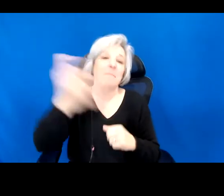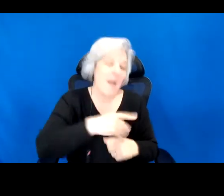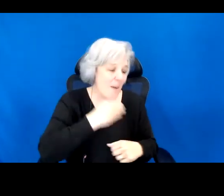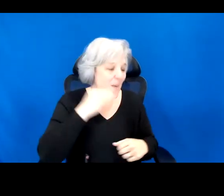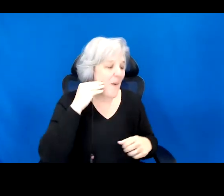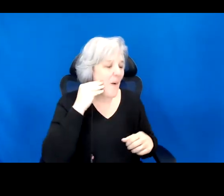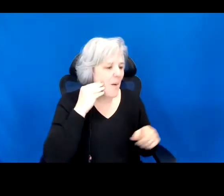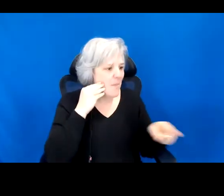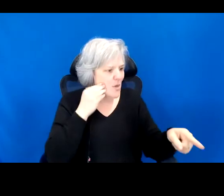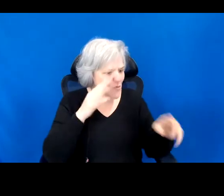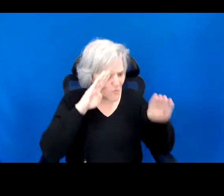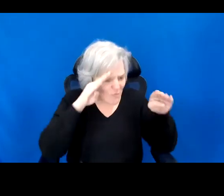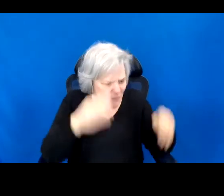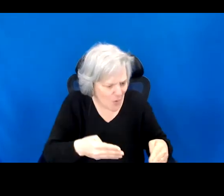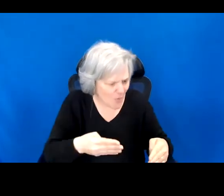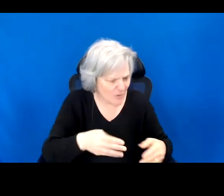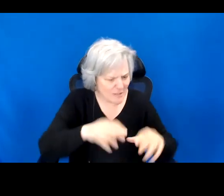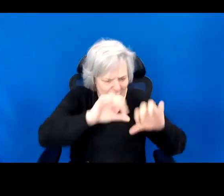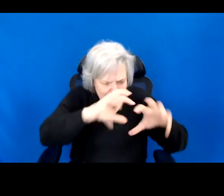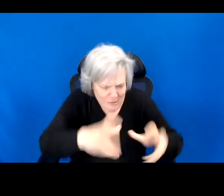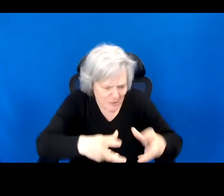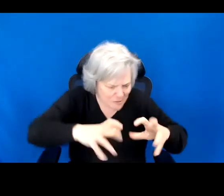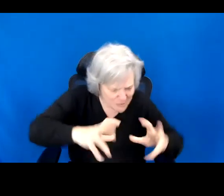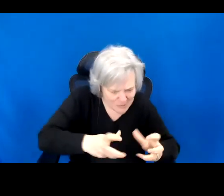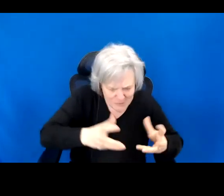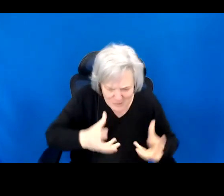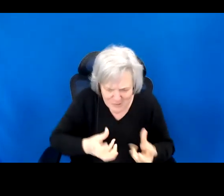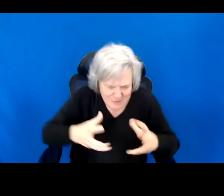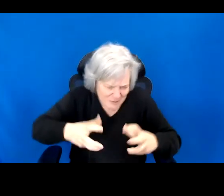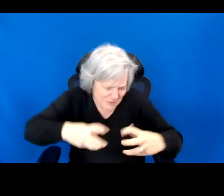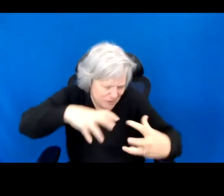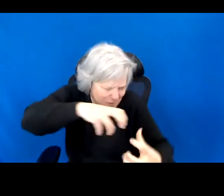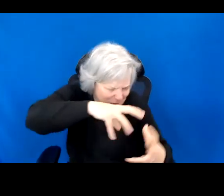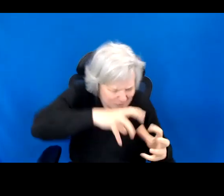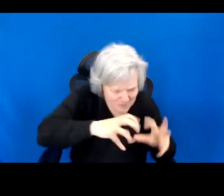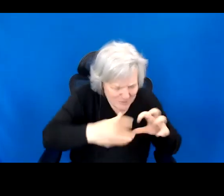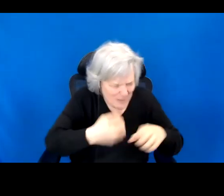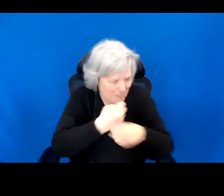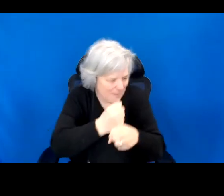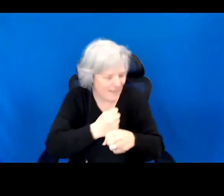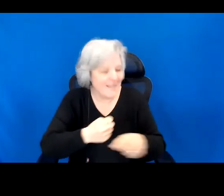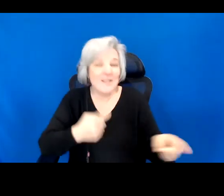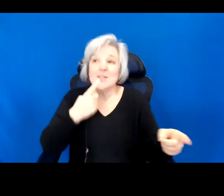in an act of fruit sculpting. You tell me that you are making a Powhatan